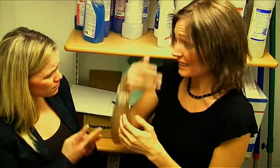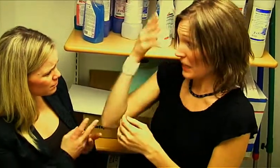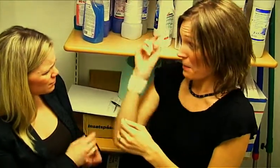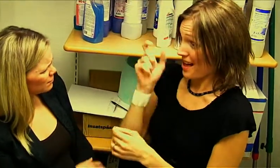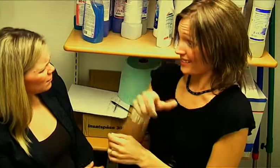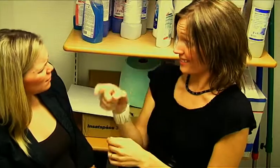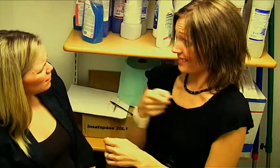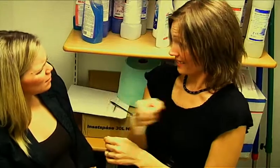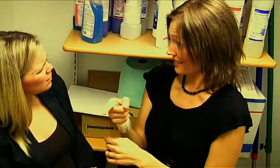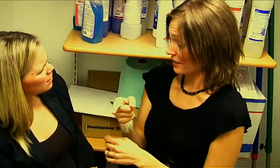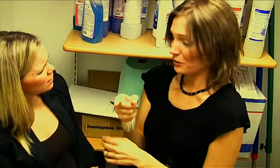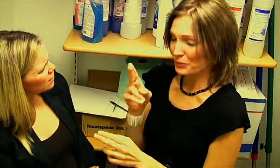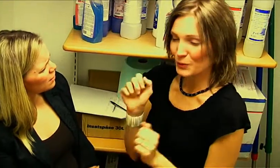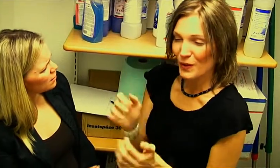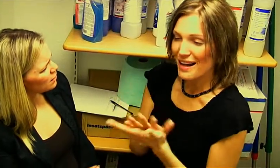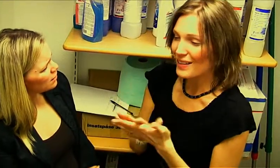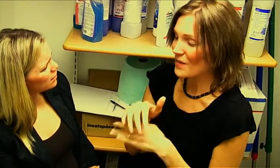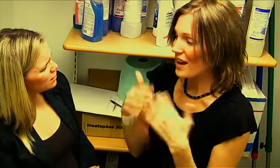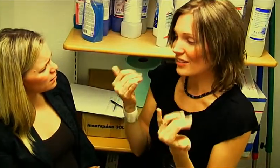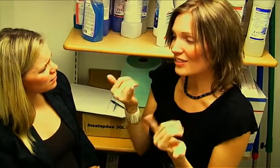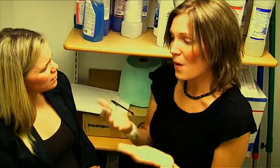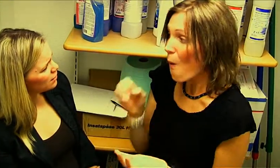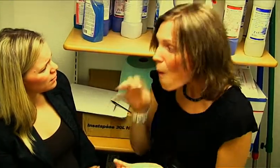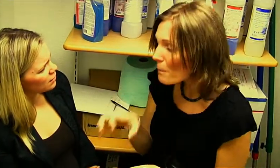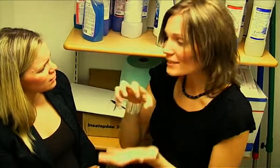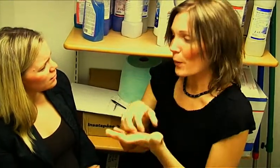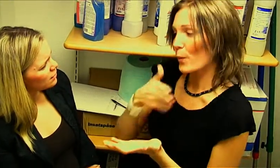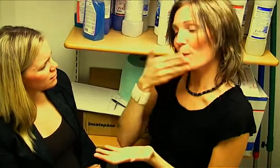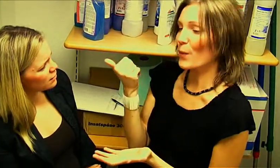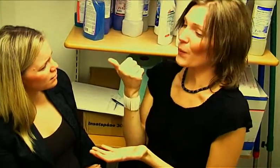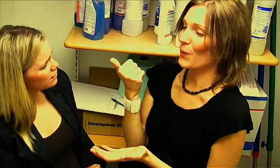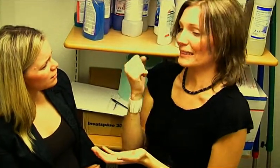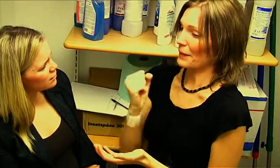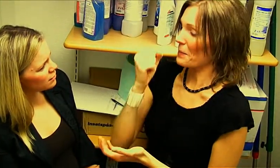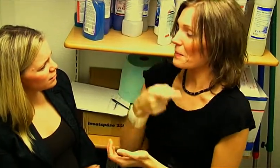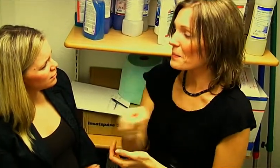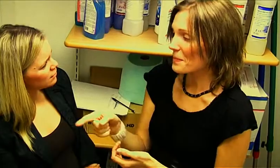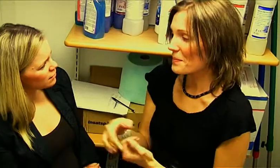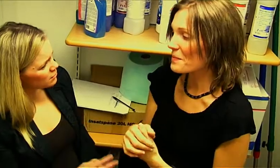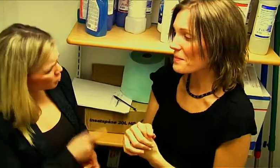The Sames wouldn't survive today if the government didn't have a label of them.